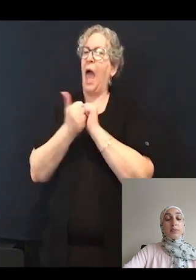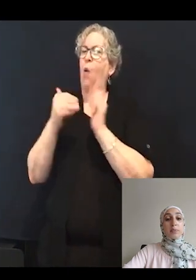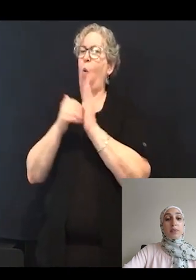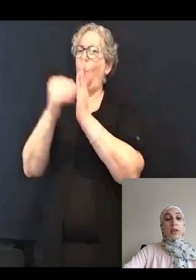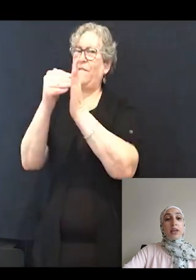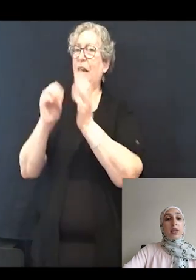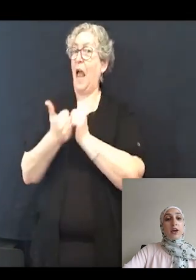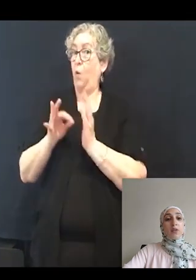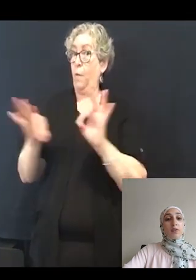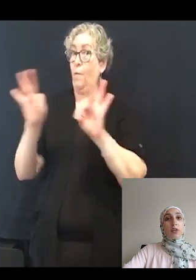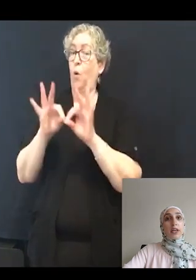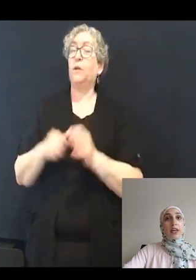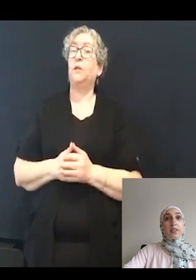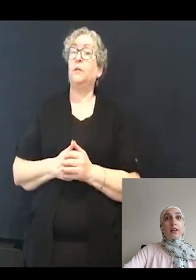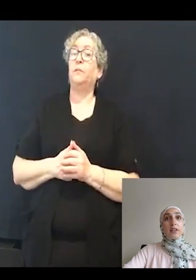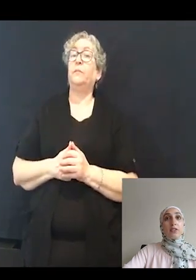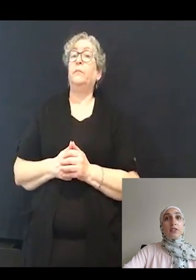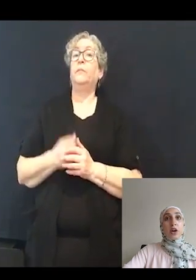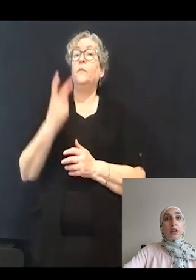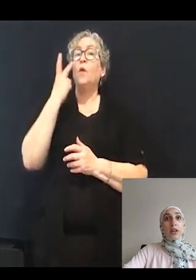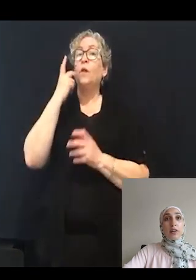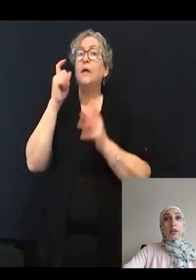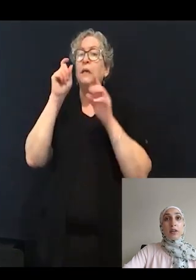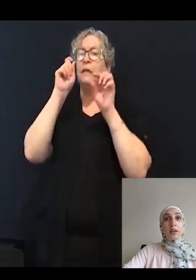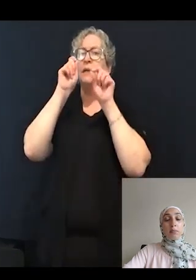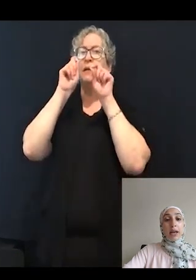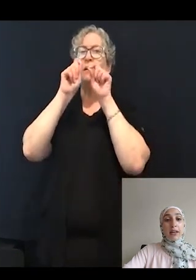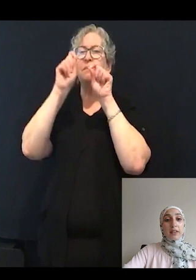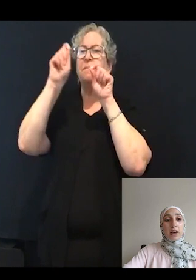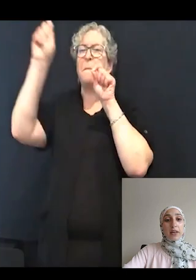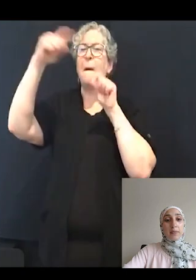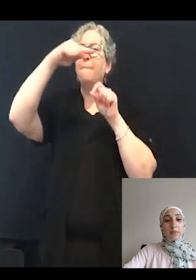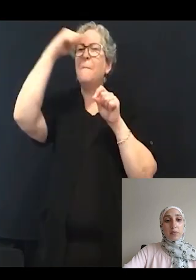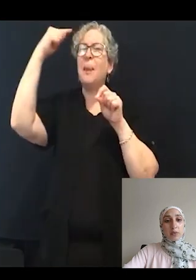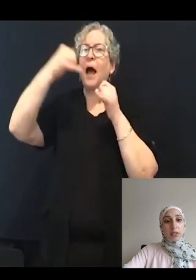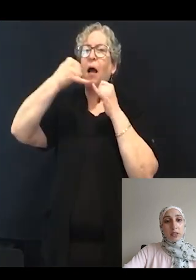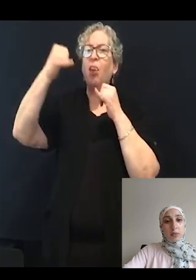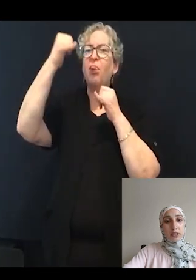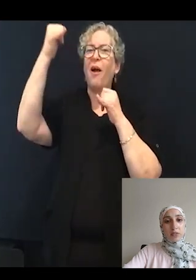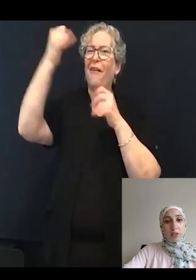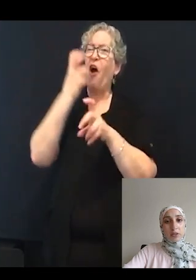Now if you're looking at the dotted black line-- which is a little bit difficult here to see,